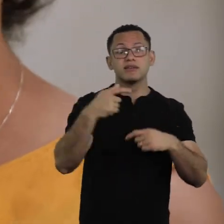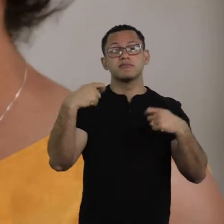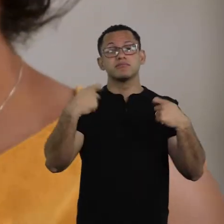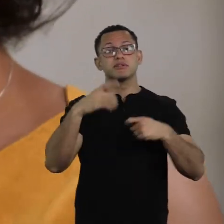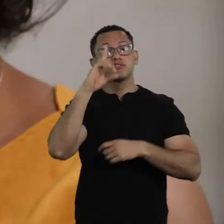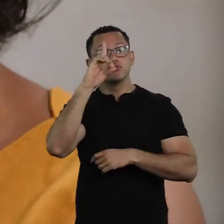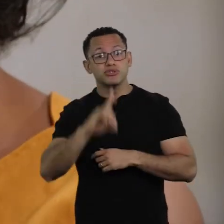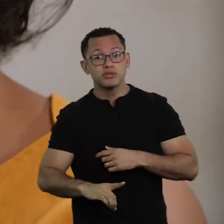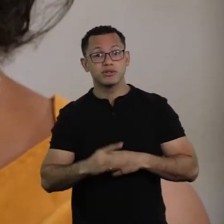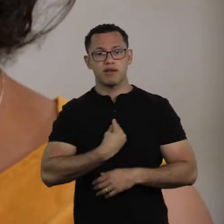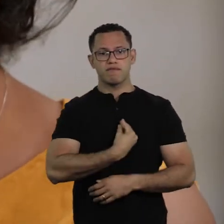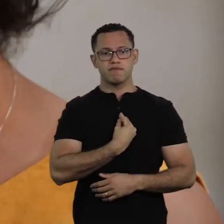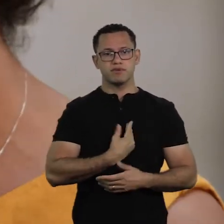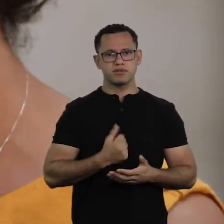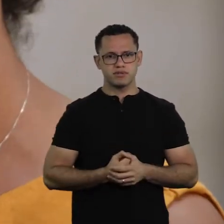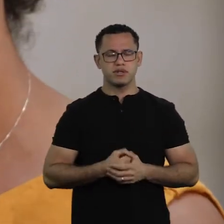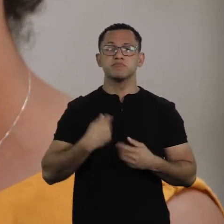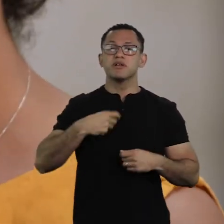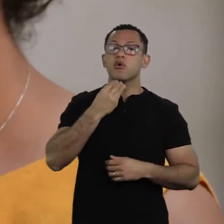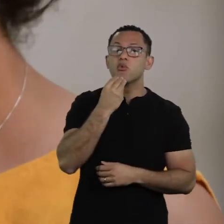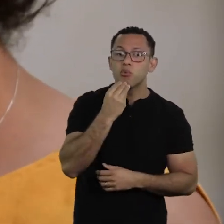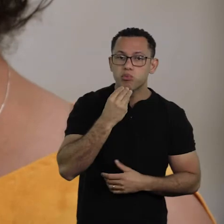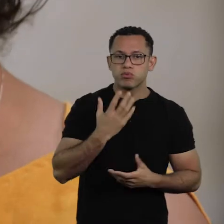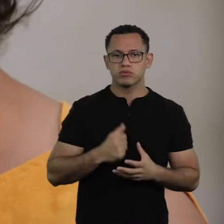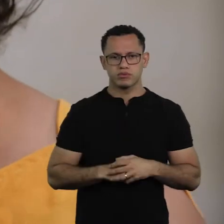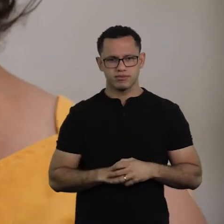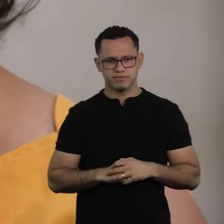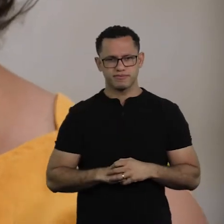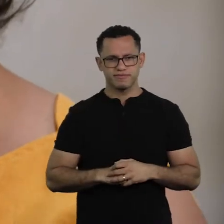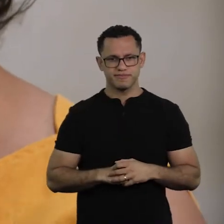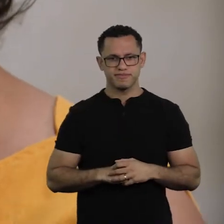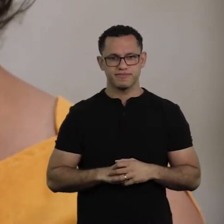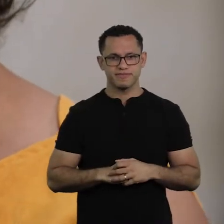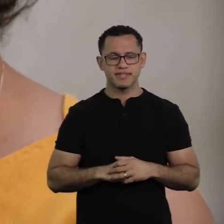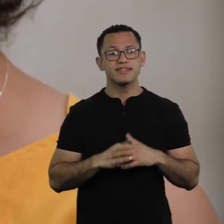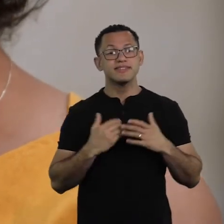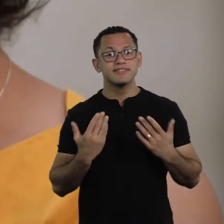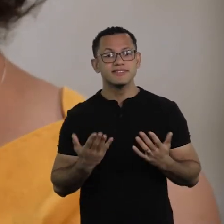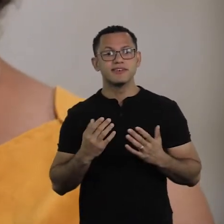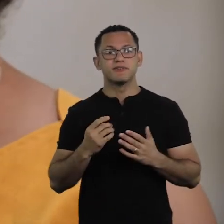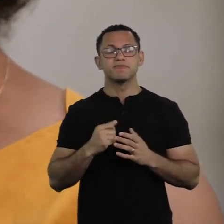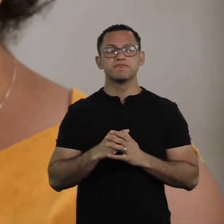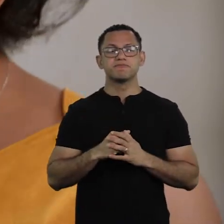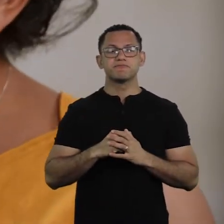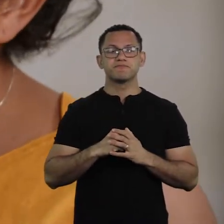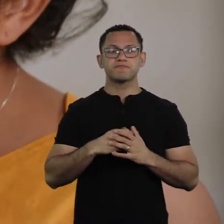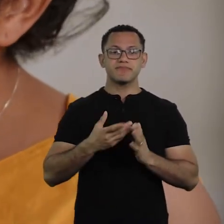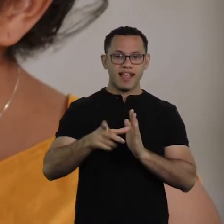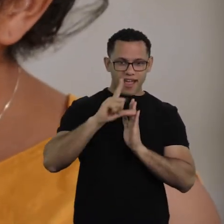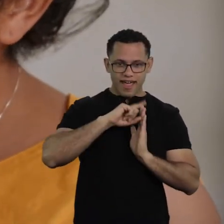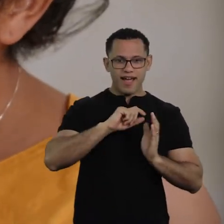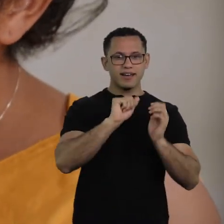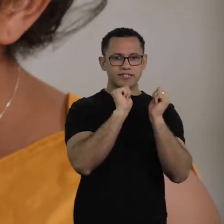right to life. So if... That's it, after abolition,